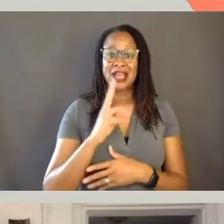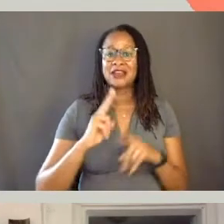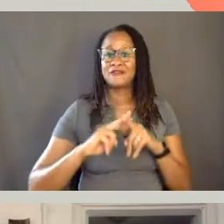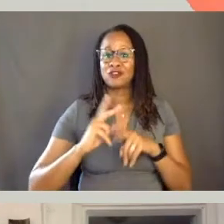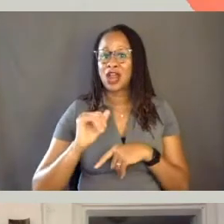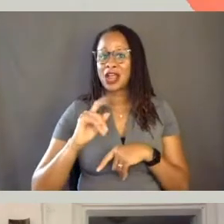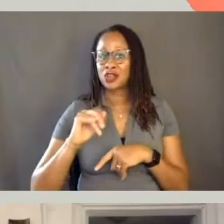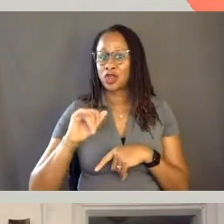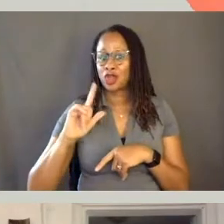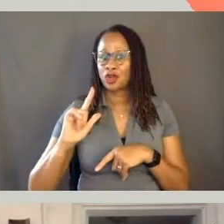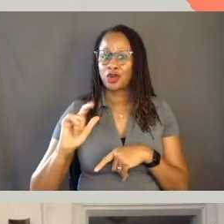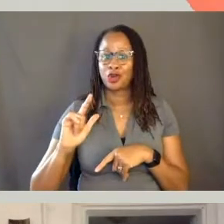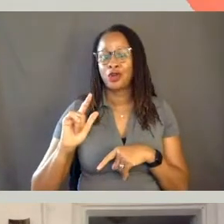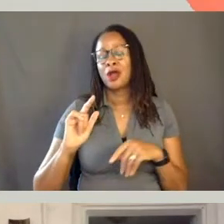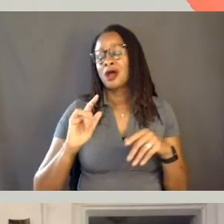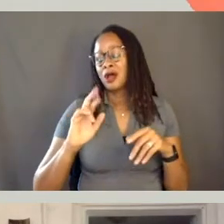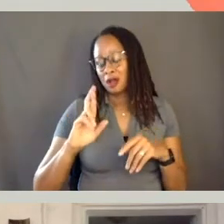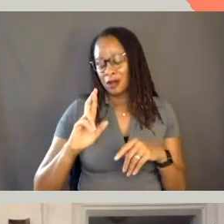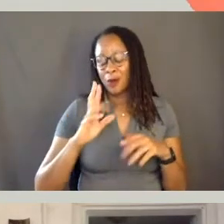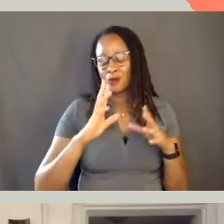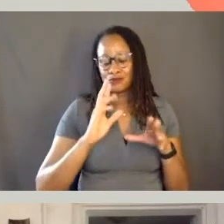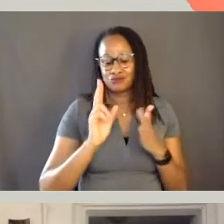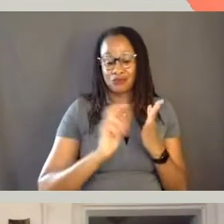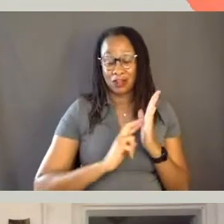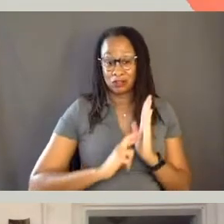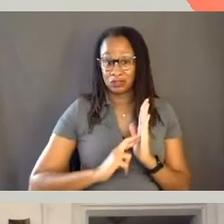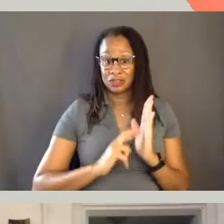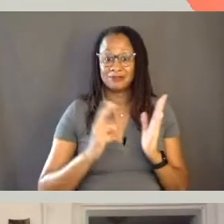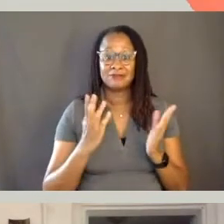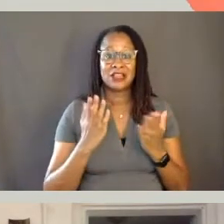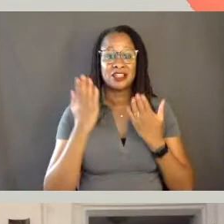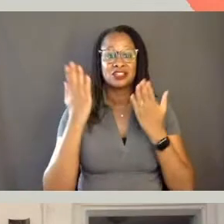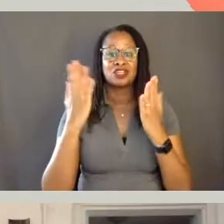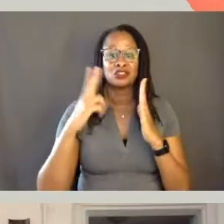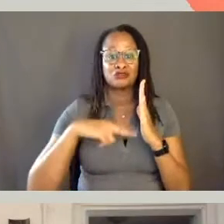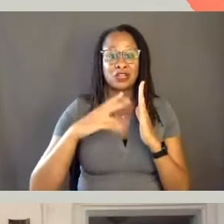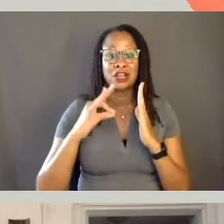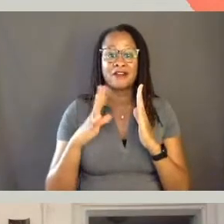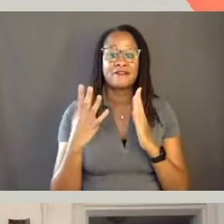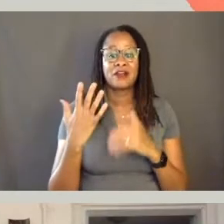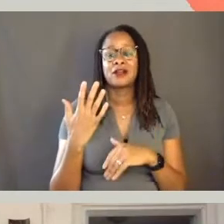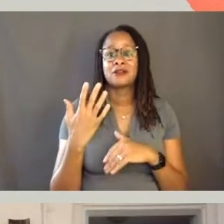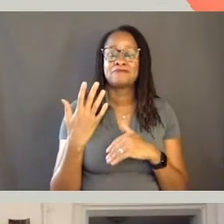The everyday to suggest a reading of our society from its margins.